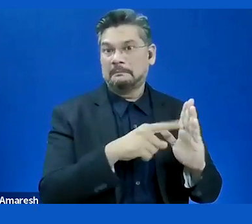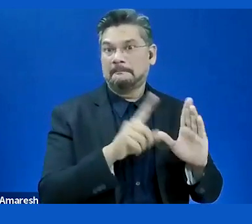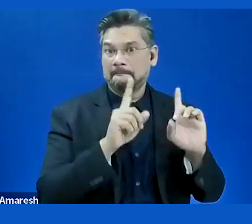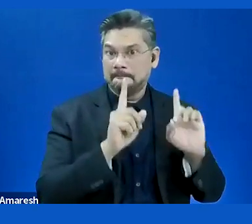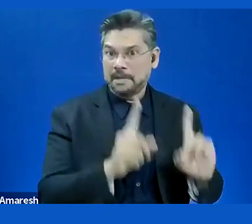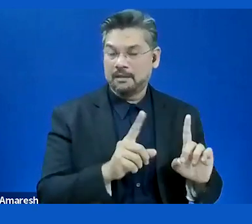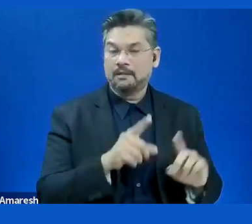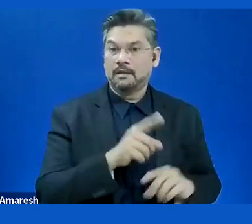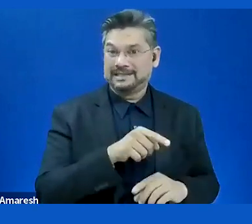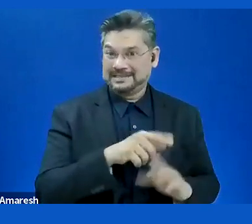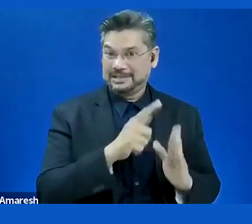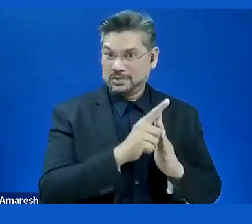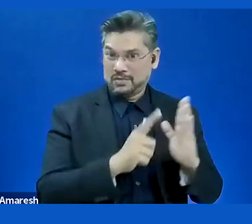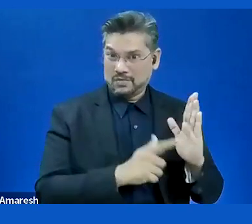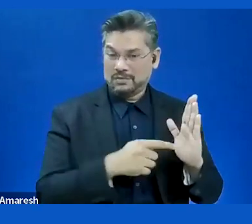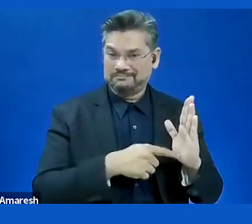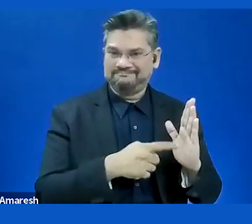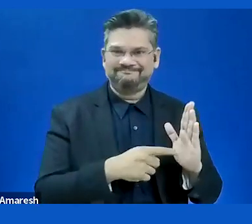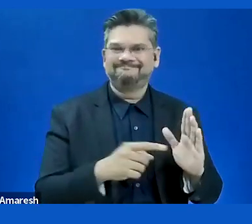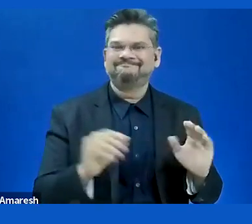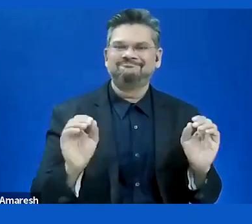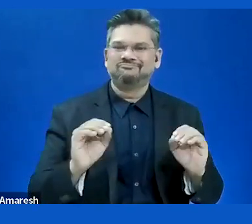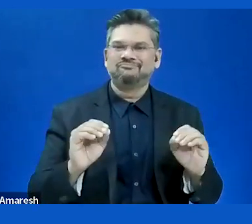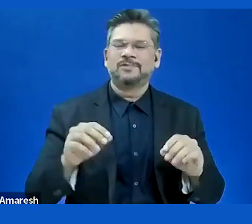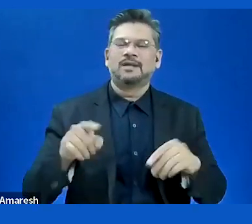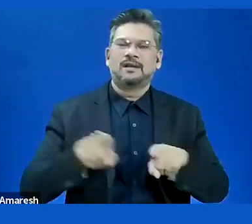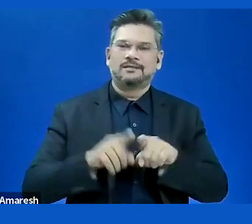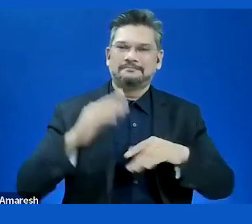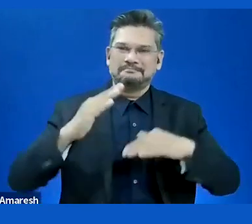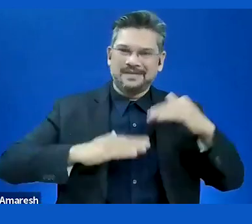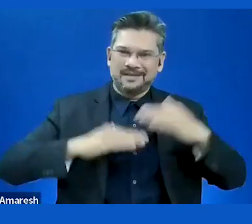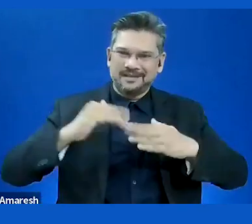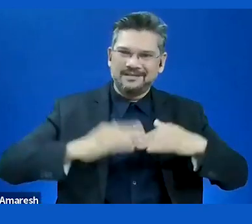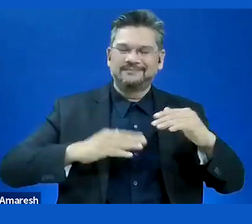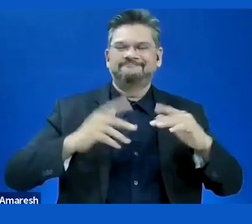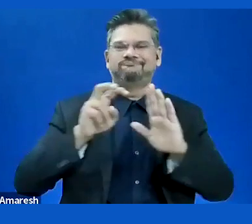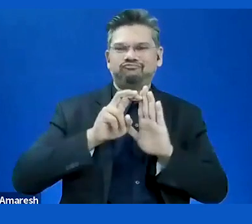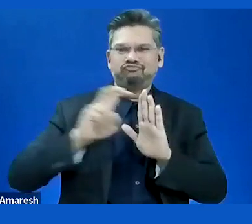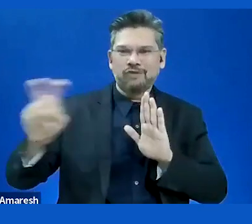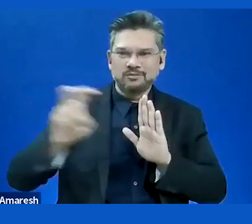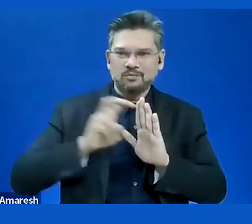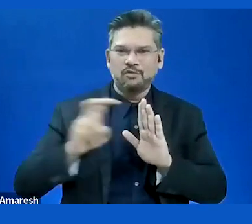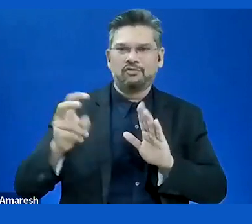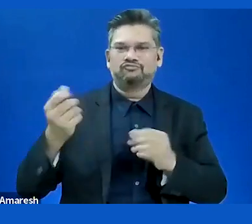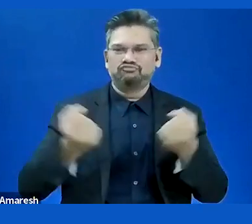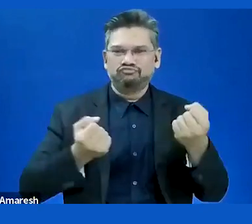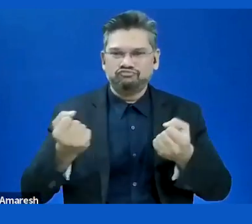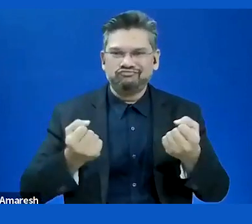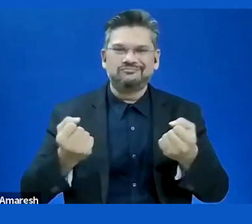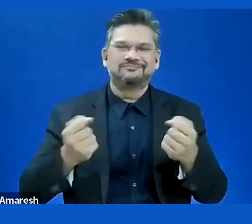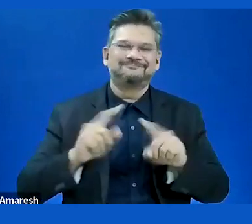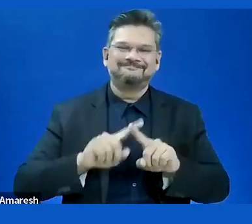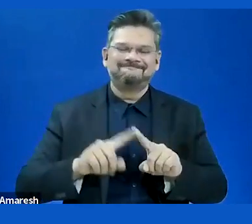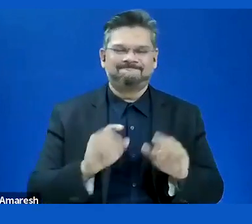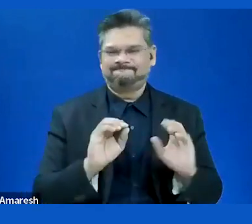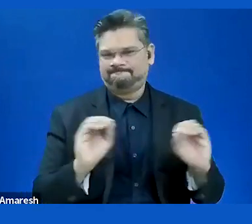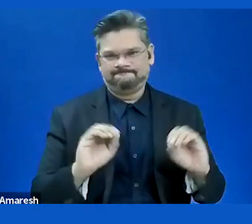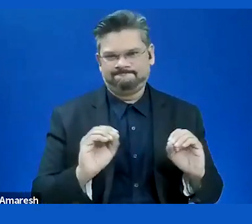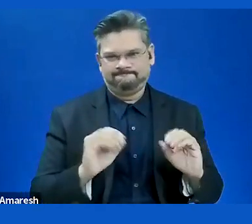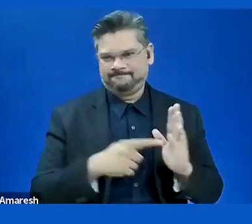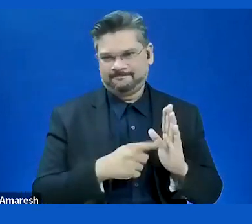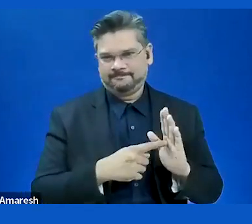buildings and transport. That is regrettable. That is another method. Involving users with different